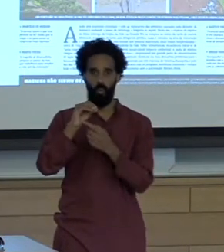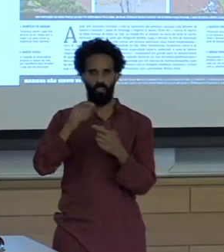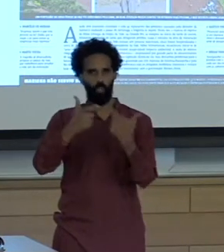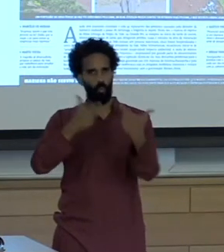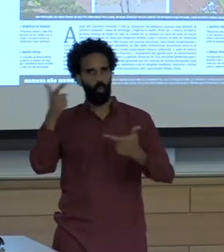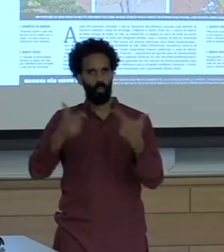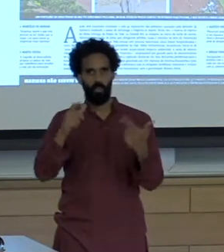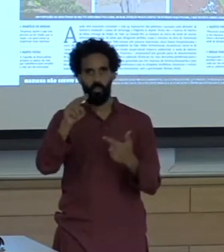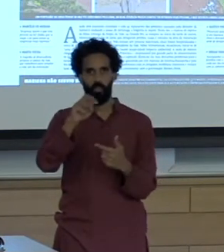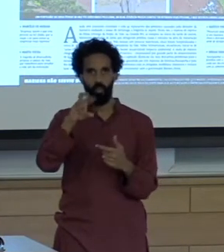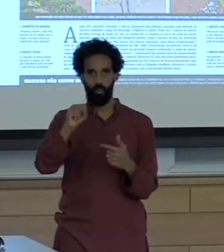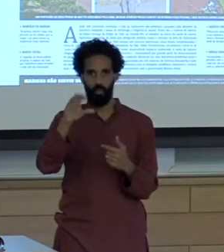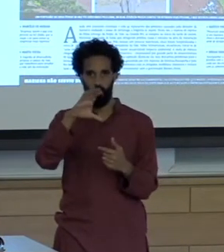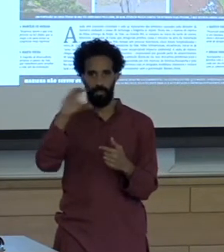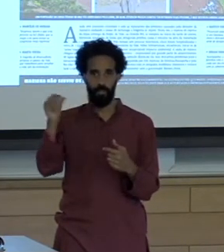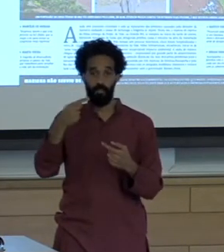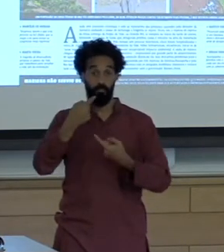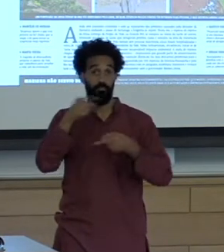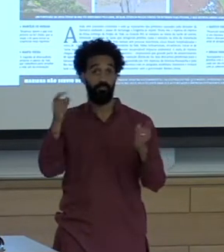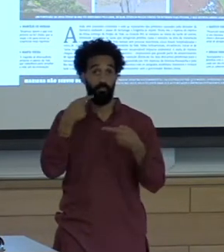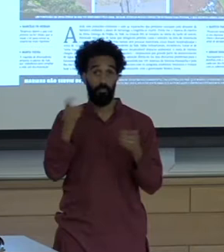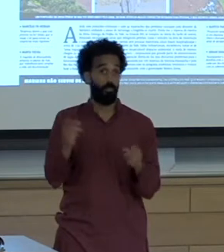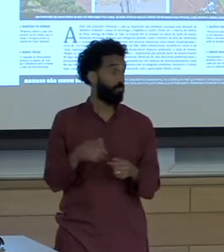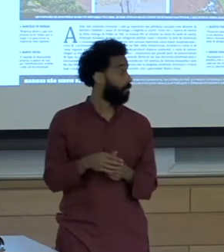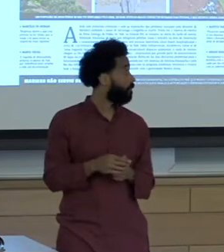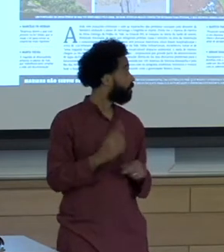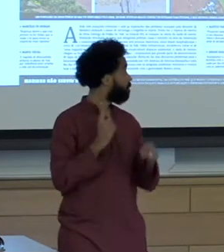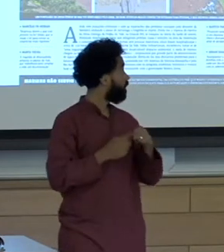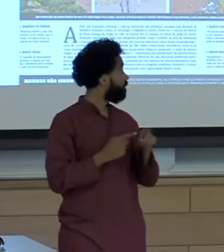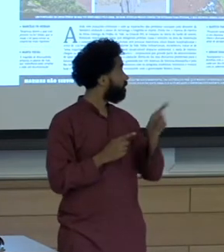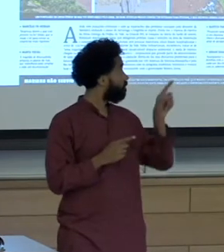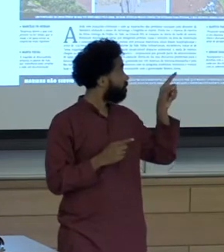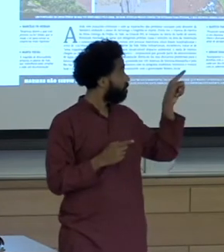the state main state paper estado de Minas and